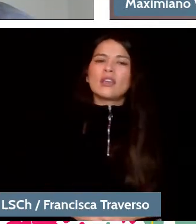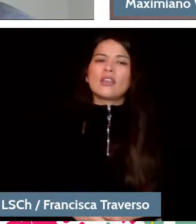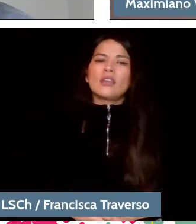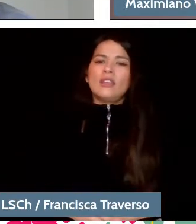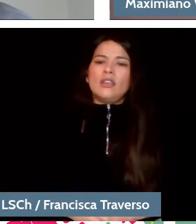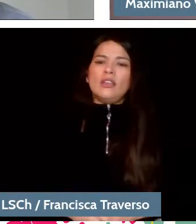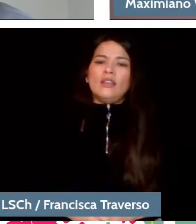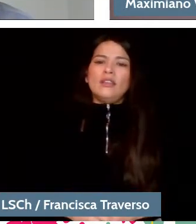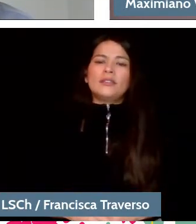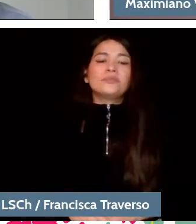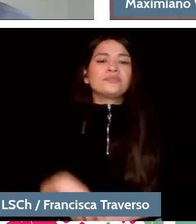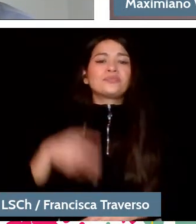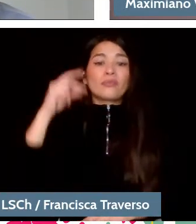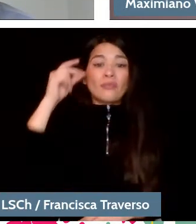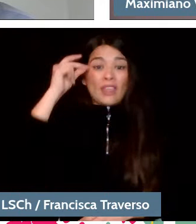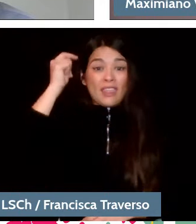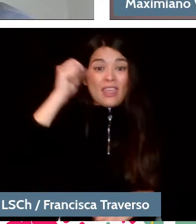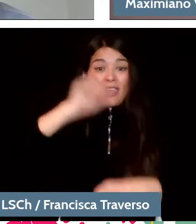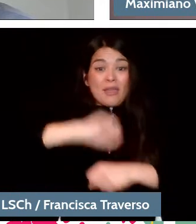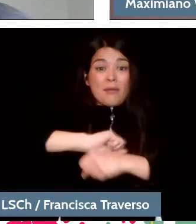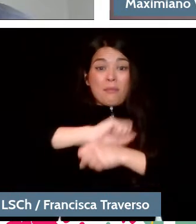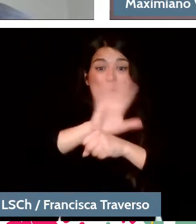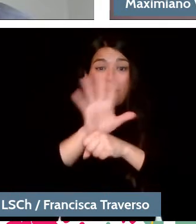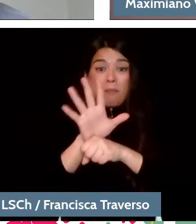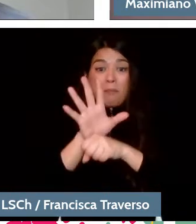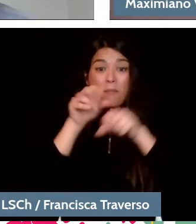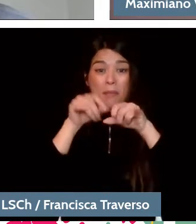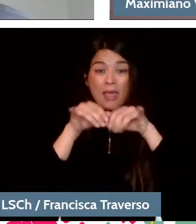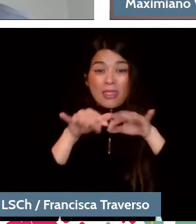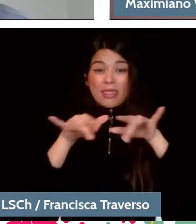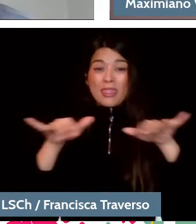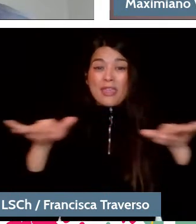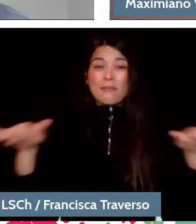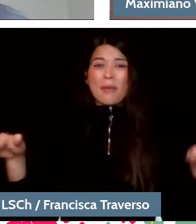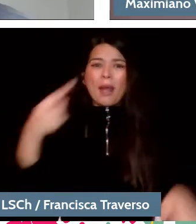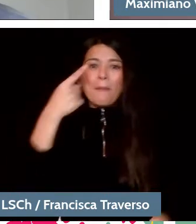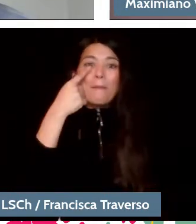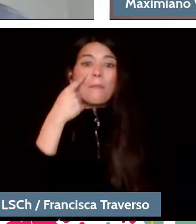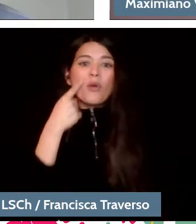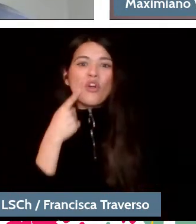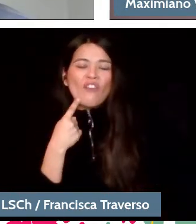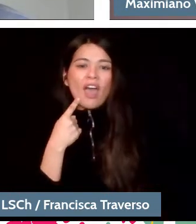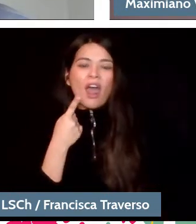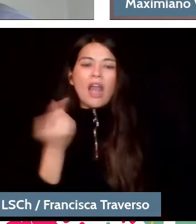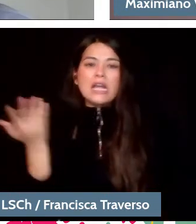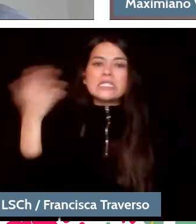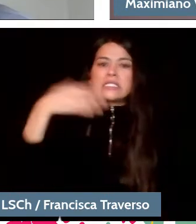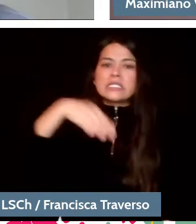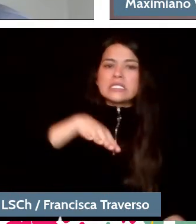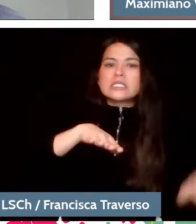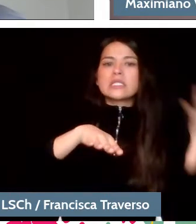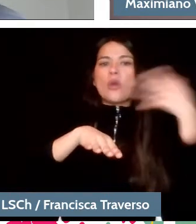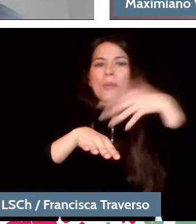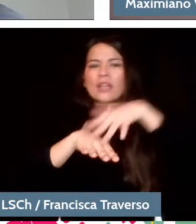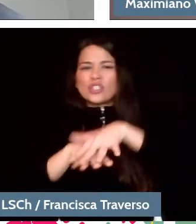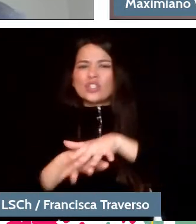This idea that the pandemic also led us to try more combinations of chamber music, right? Many orchestras play with these types of combinations.